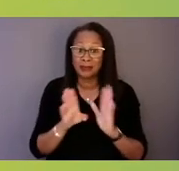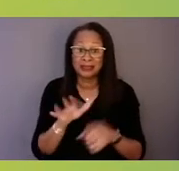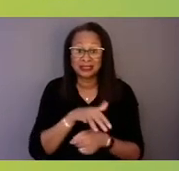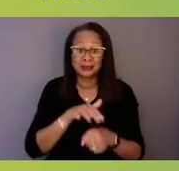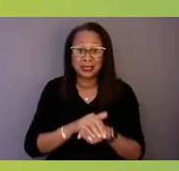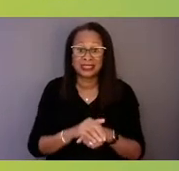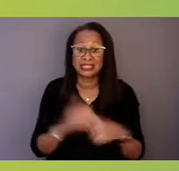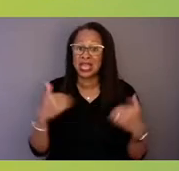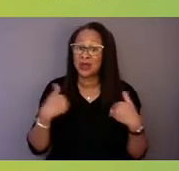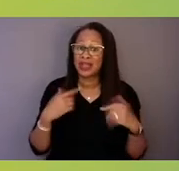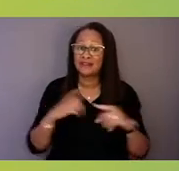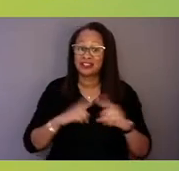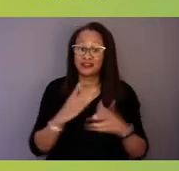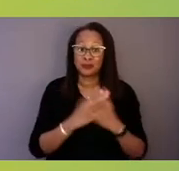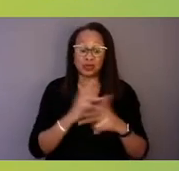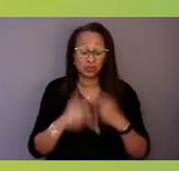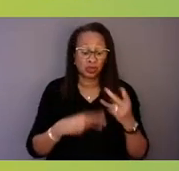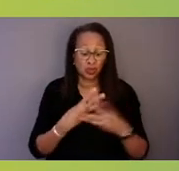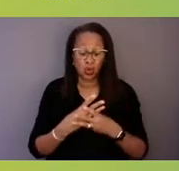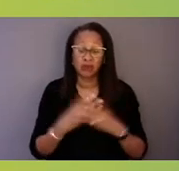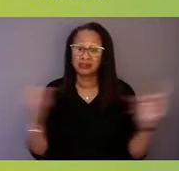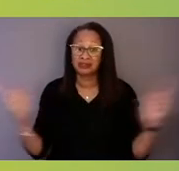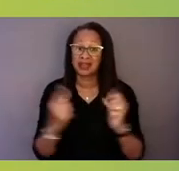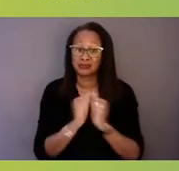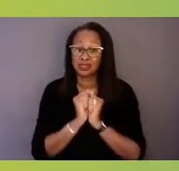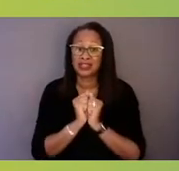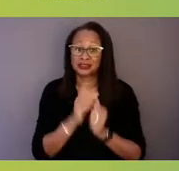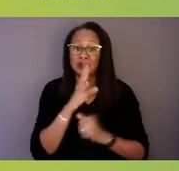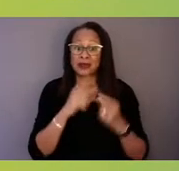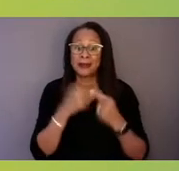I think it's a great opportunity for us to do us do that here.